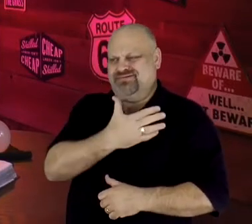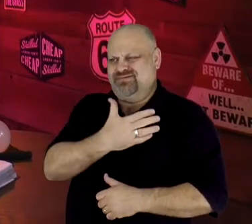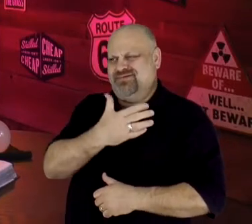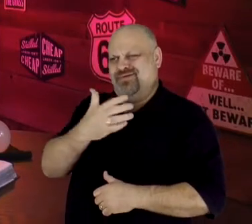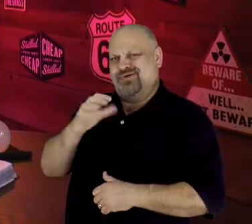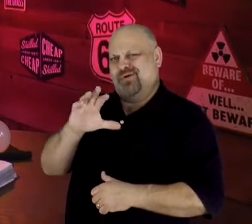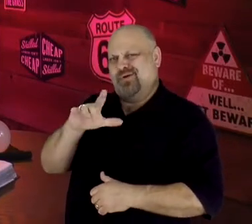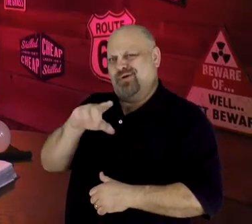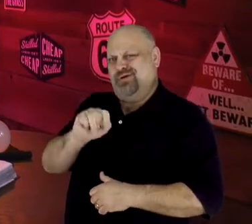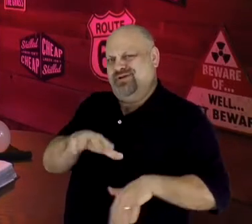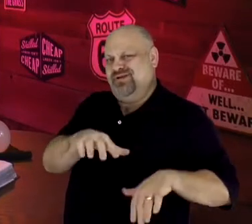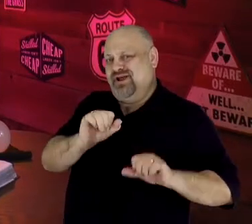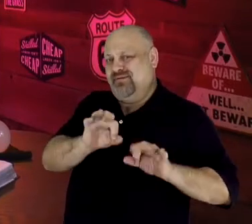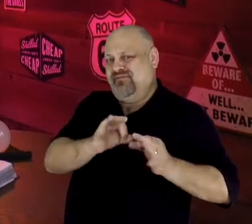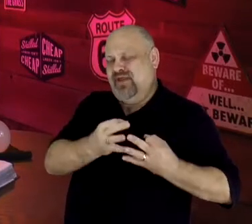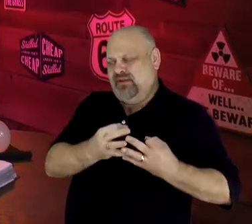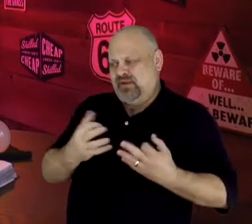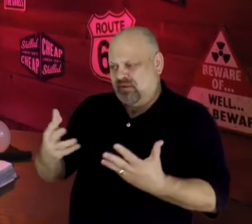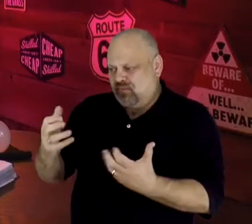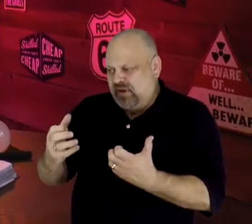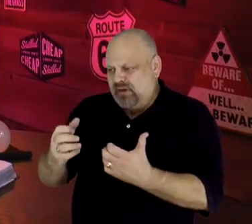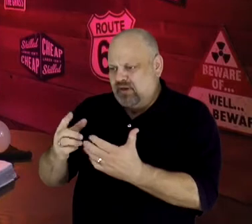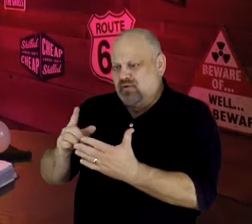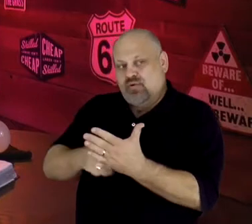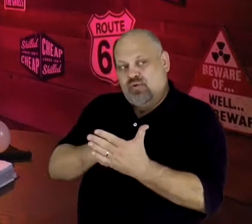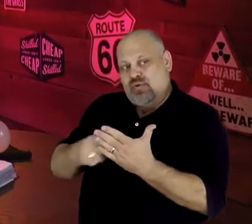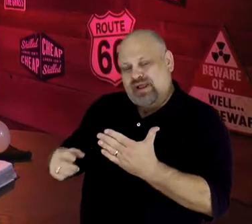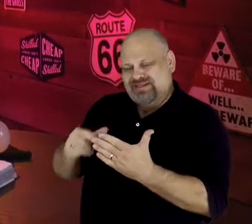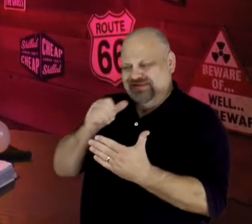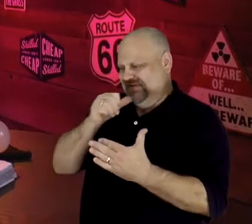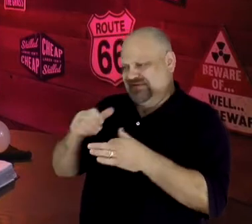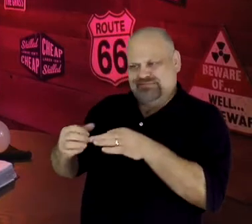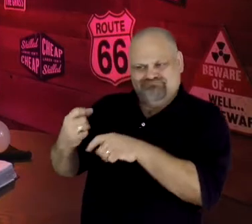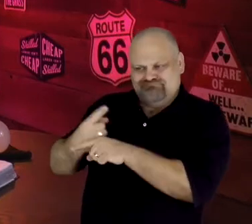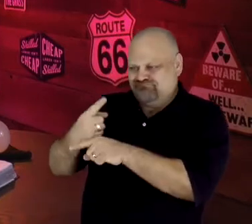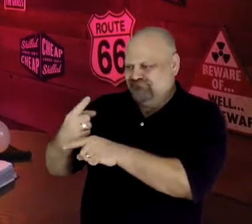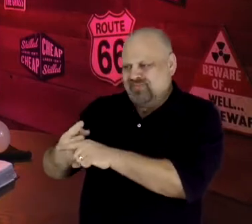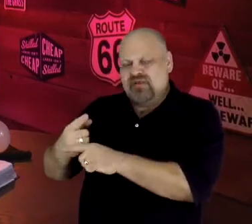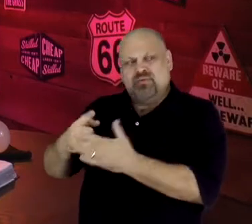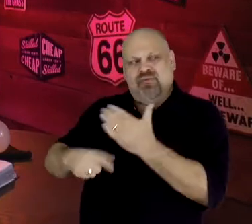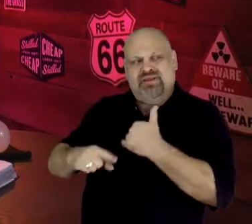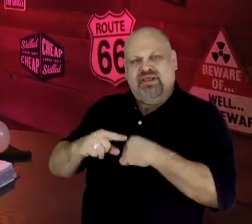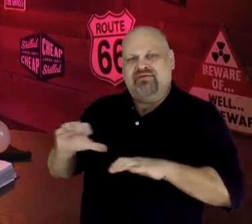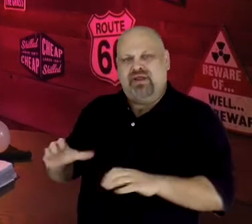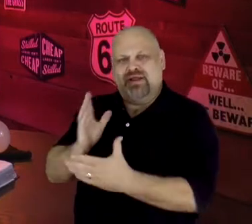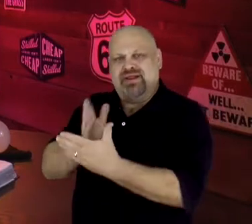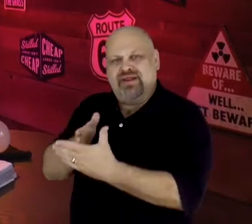and longed to correct the injustices they had perpetrated. It's important to note that